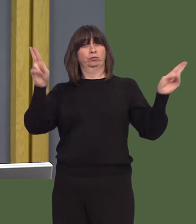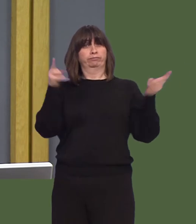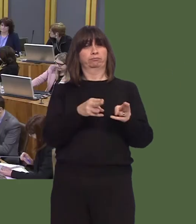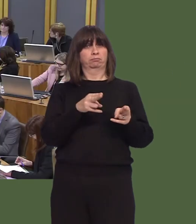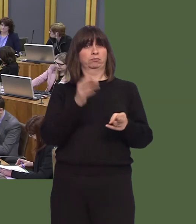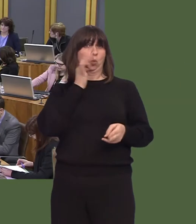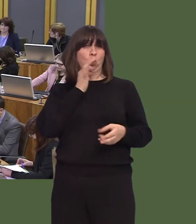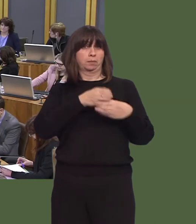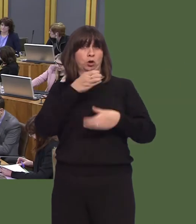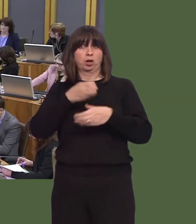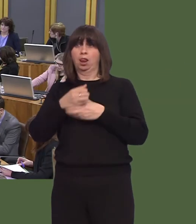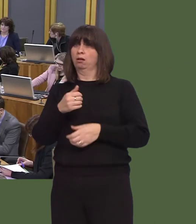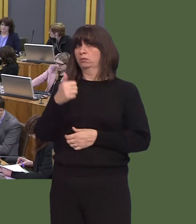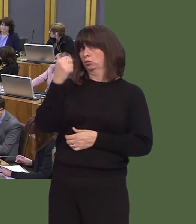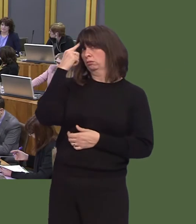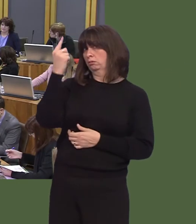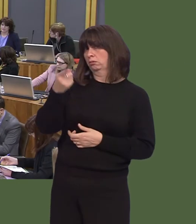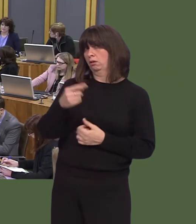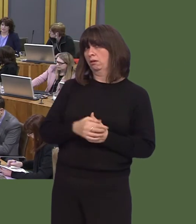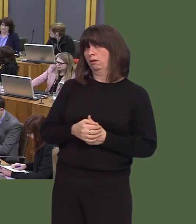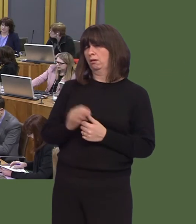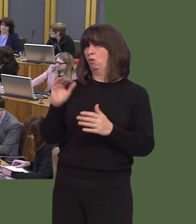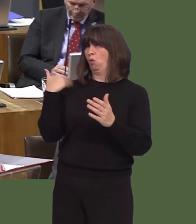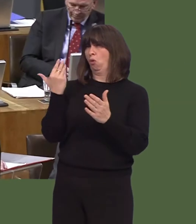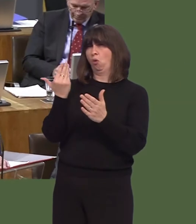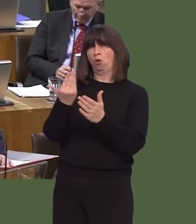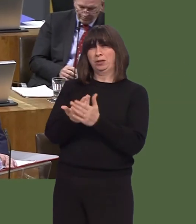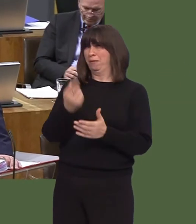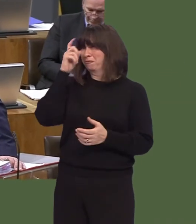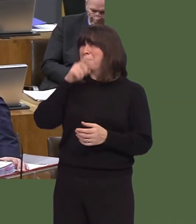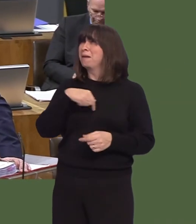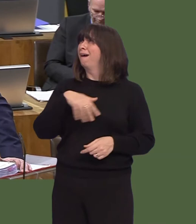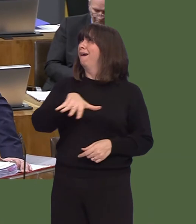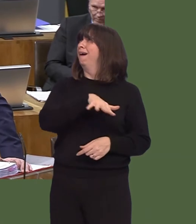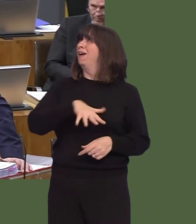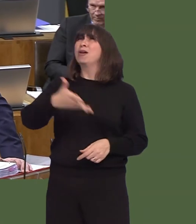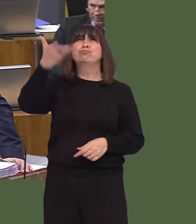Carwyn Jones AM: It's an interesting idea, I have to say. It's been a long time since there was a drinking fountain that operated in my hometown.